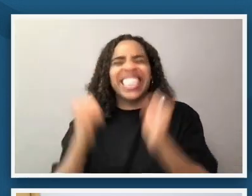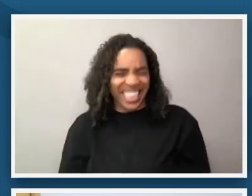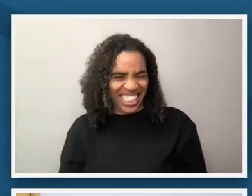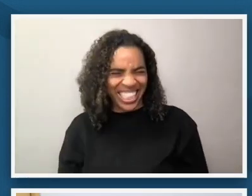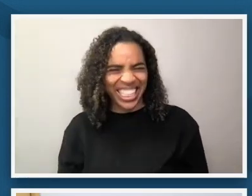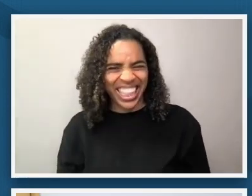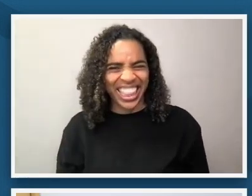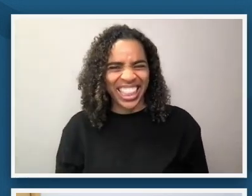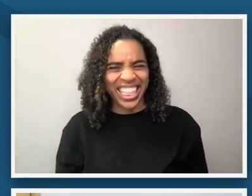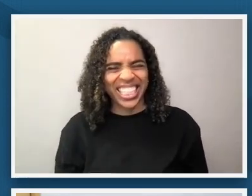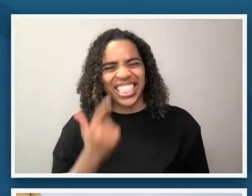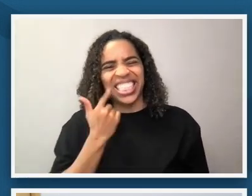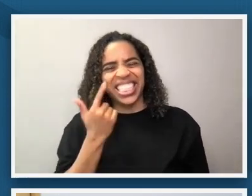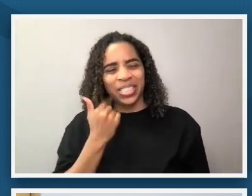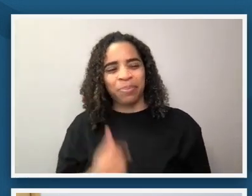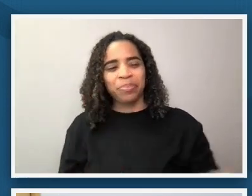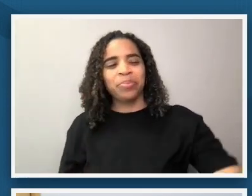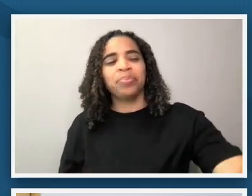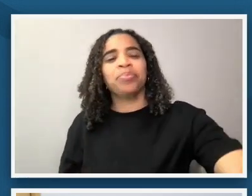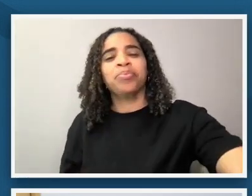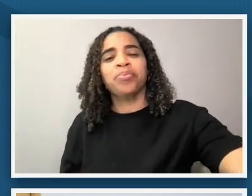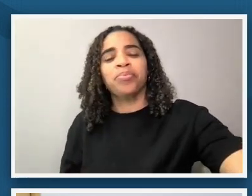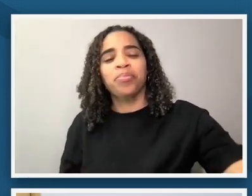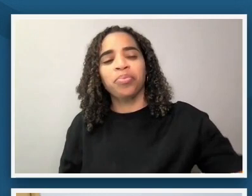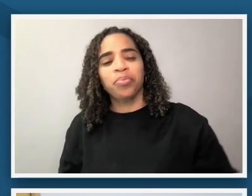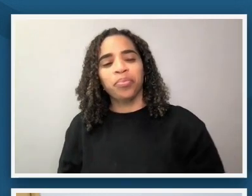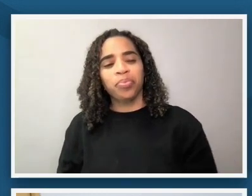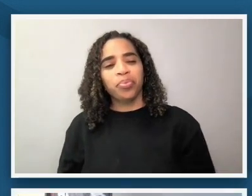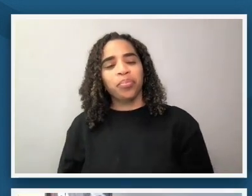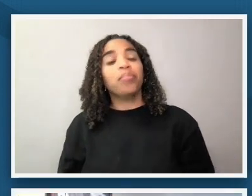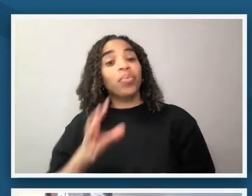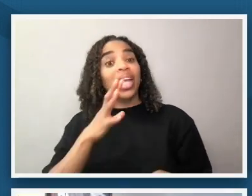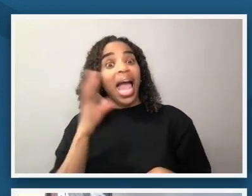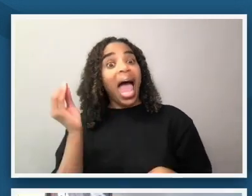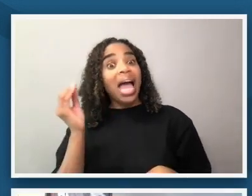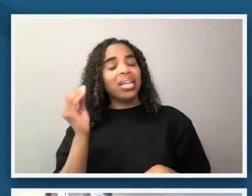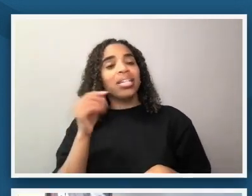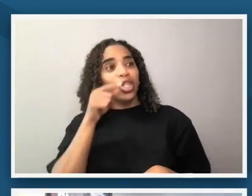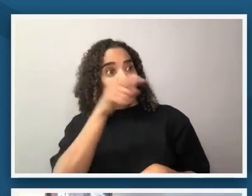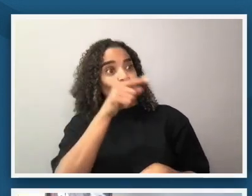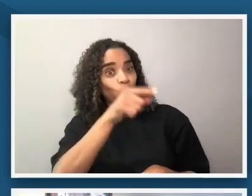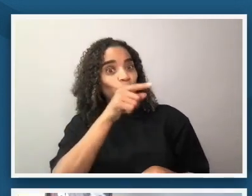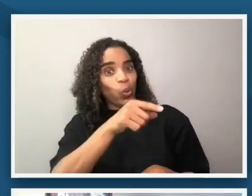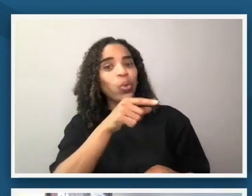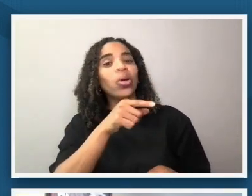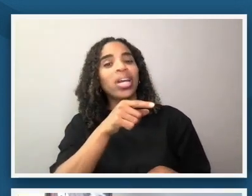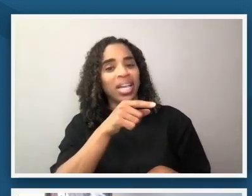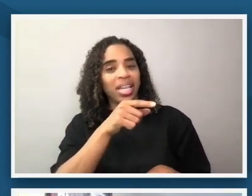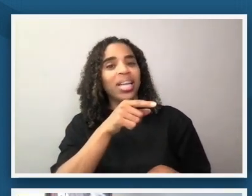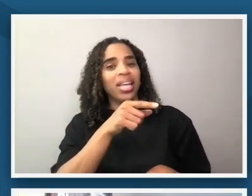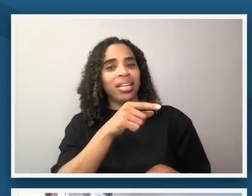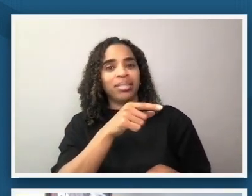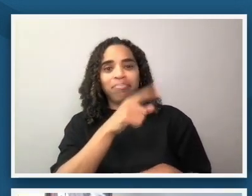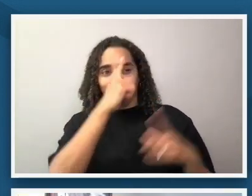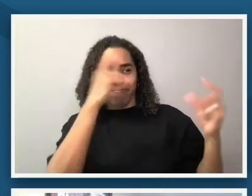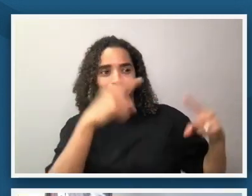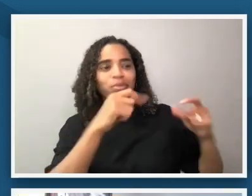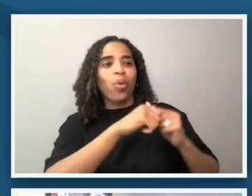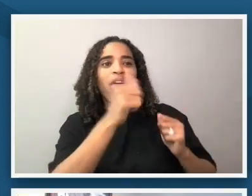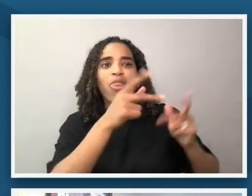well and elizabeth um you you must have been like vibing with one of the